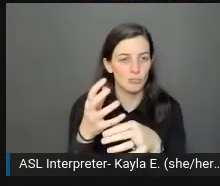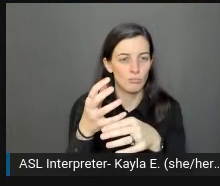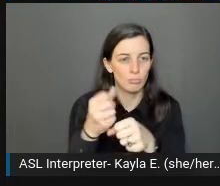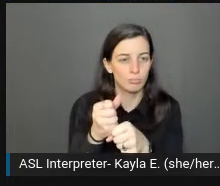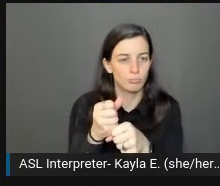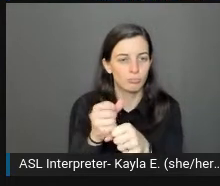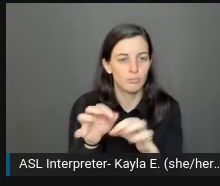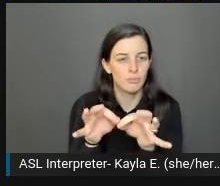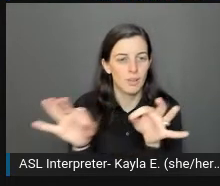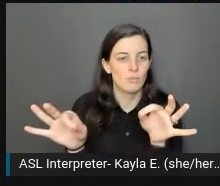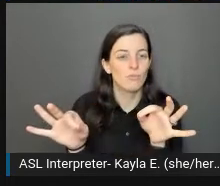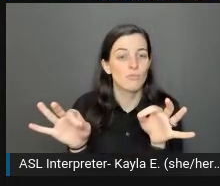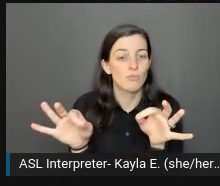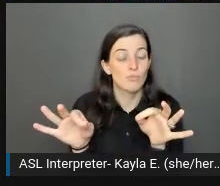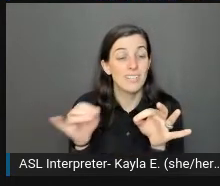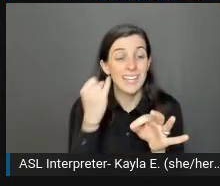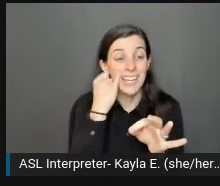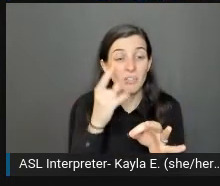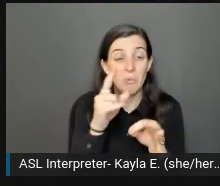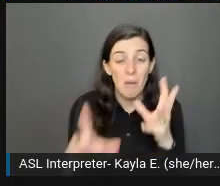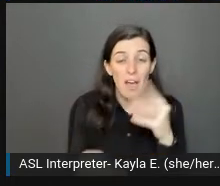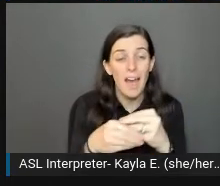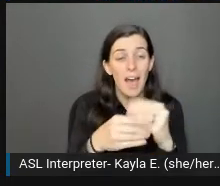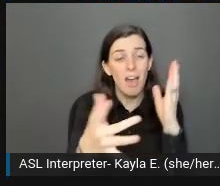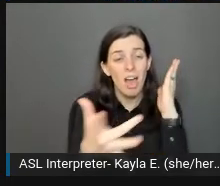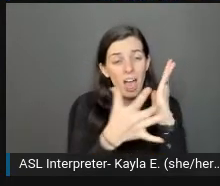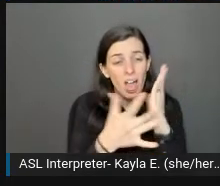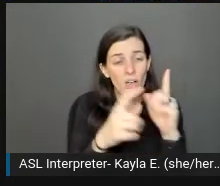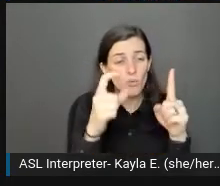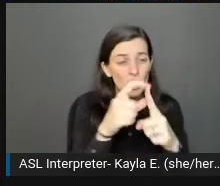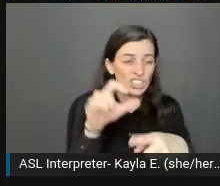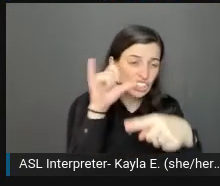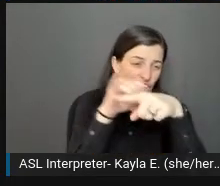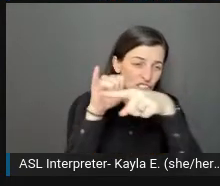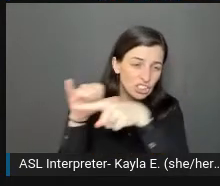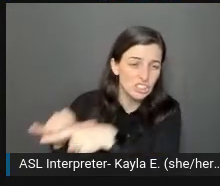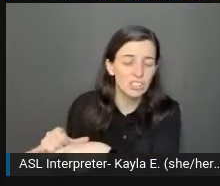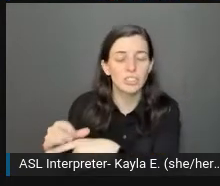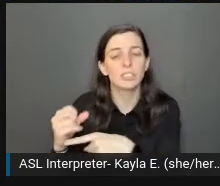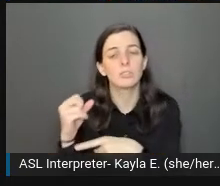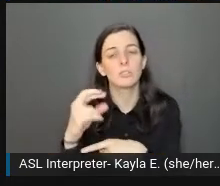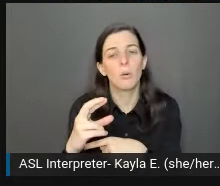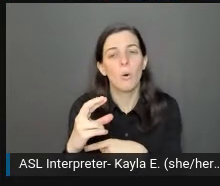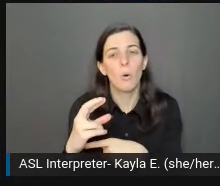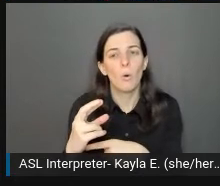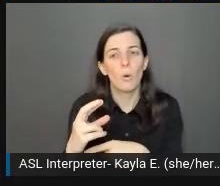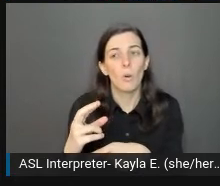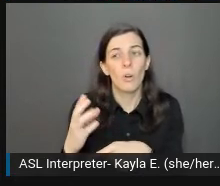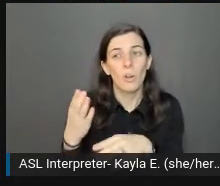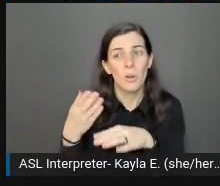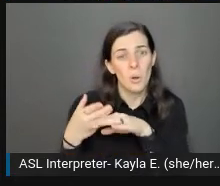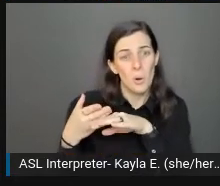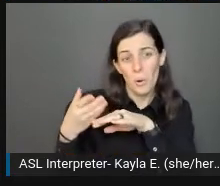If you're too technical or too, can we say over-professional or fancy